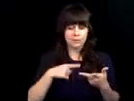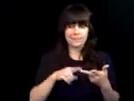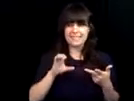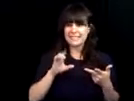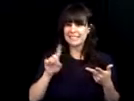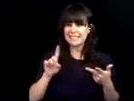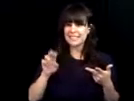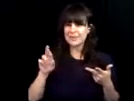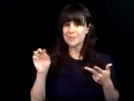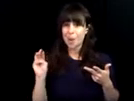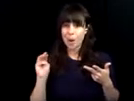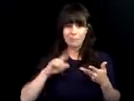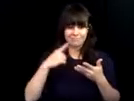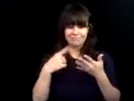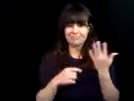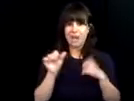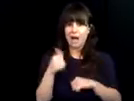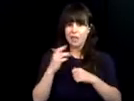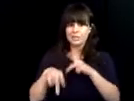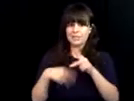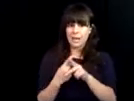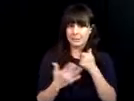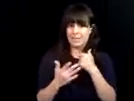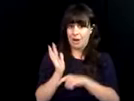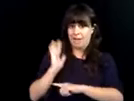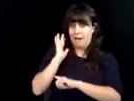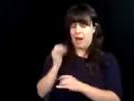you remember party lines?